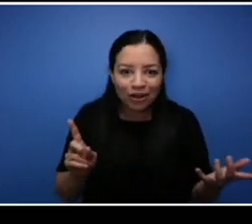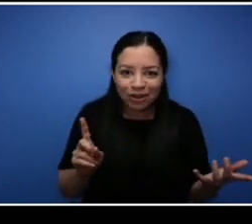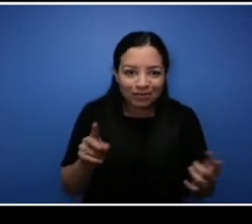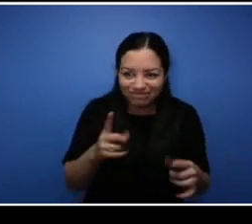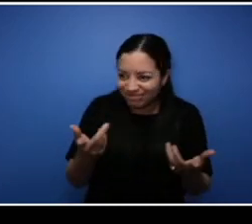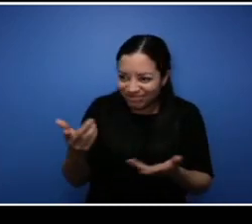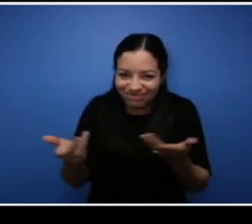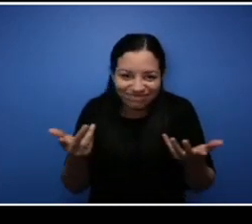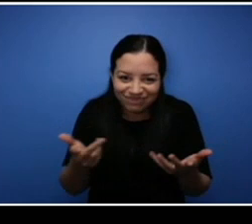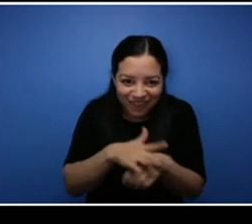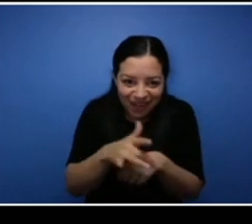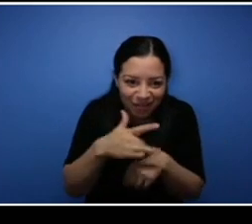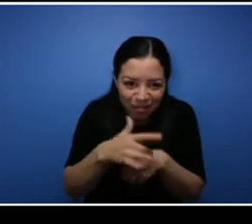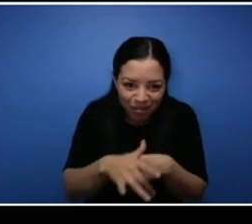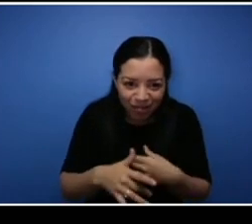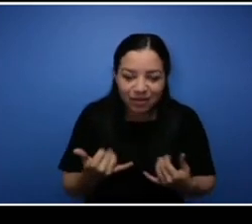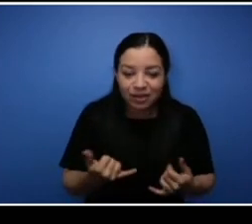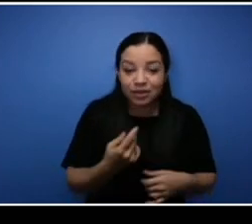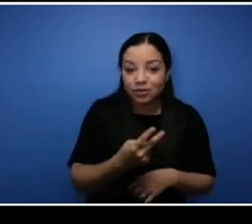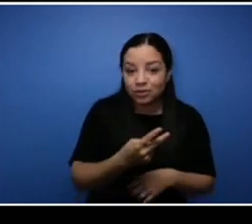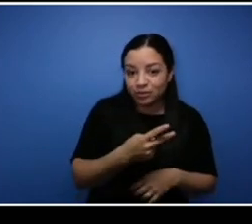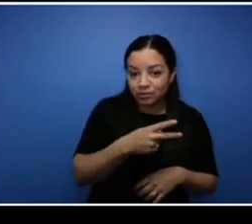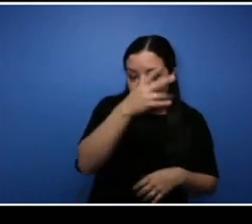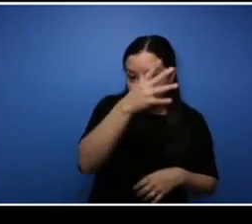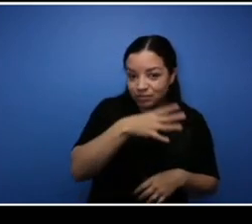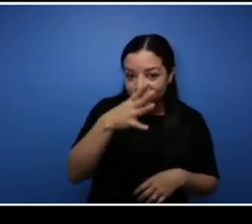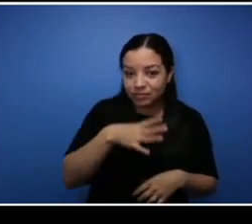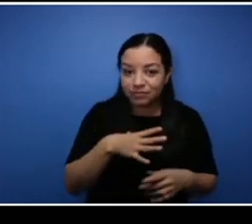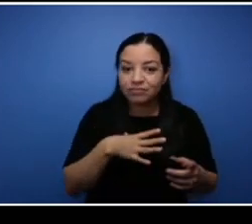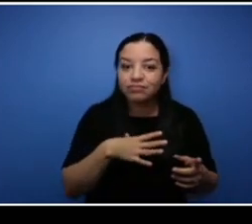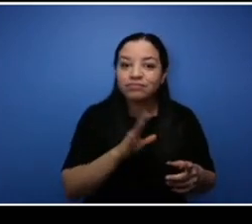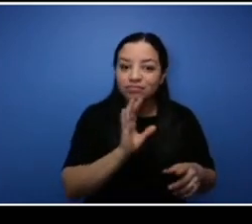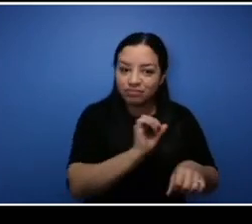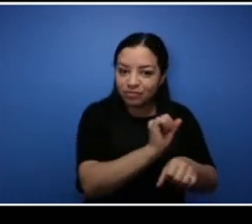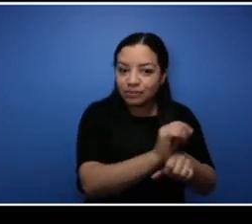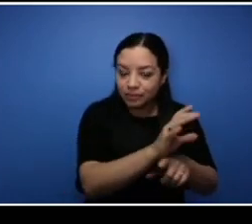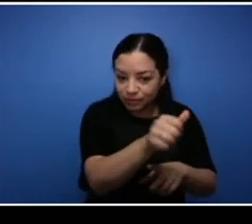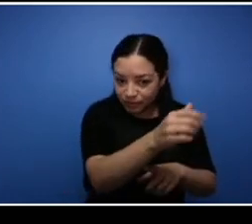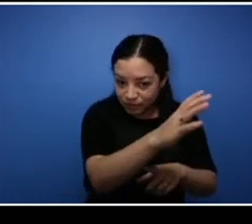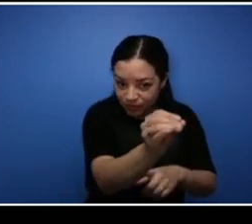working for me now that worked for the competitor, they met my trade guys, like one was a plumber,